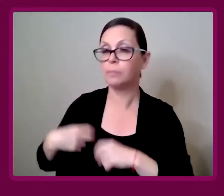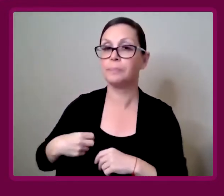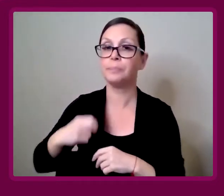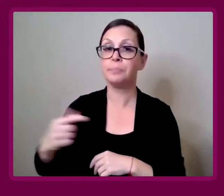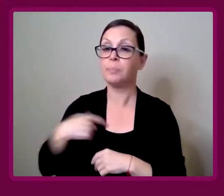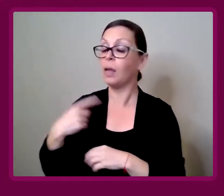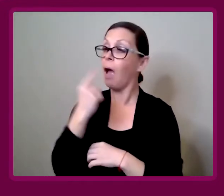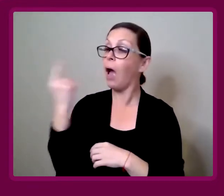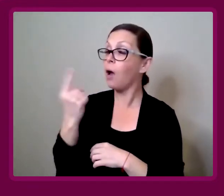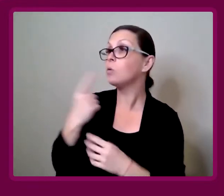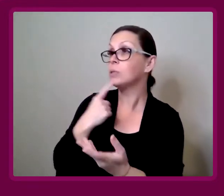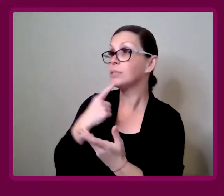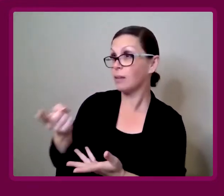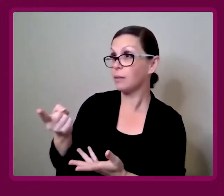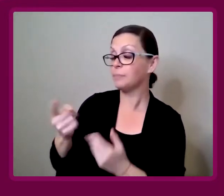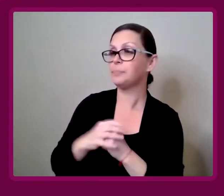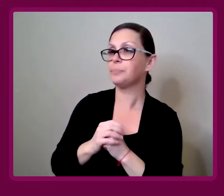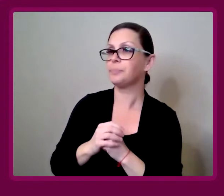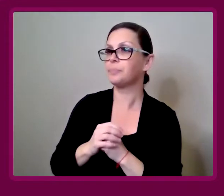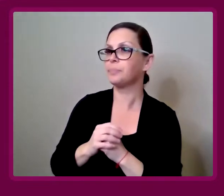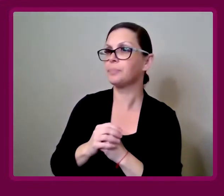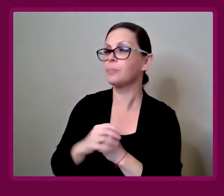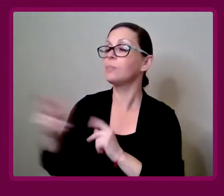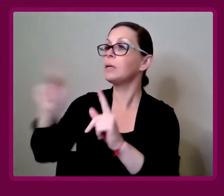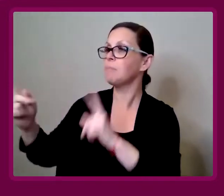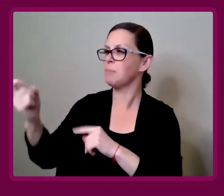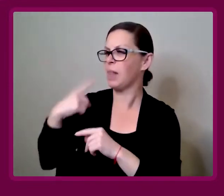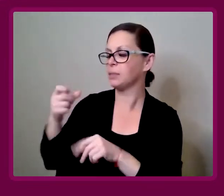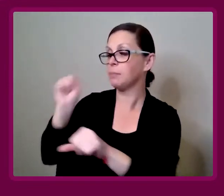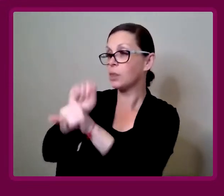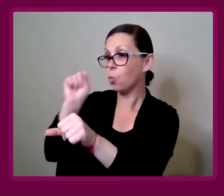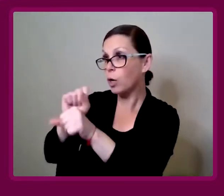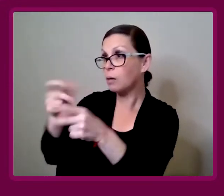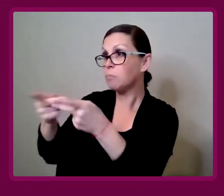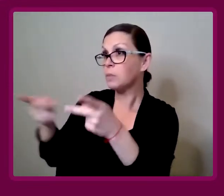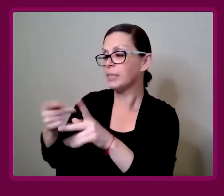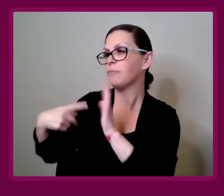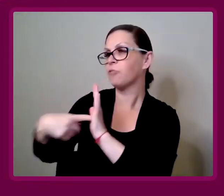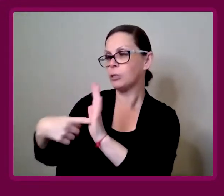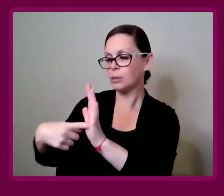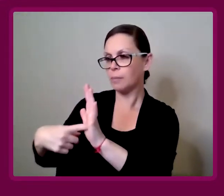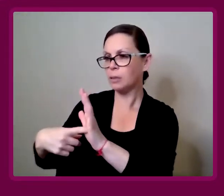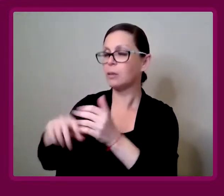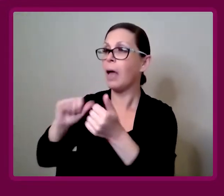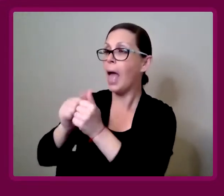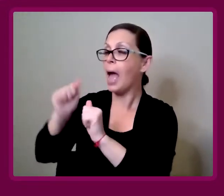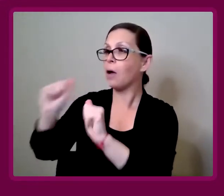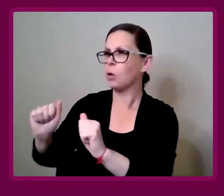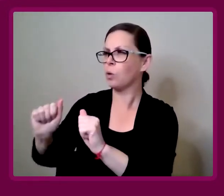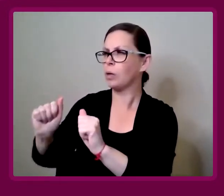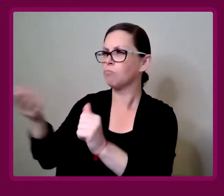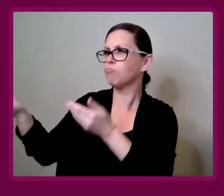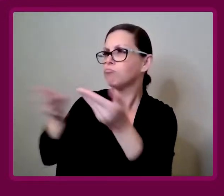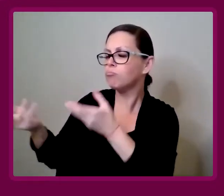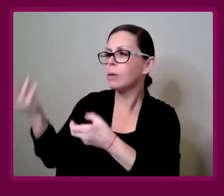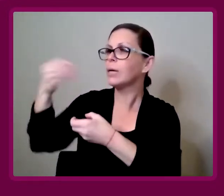I always say, people ask me about the workplace for instance. How could we bring more people into the workplace?